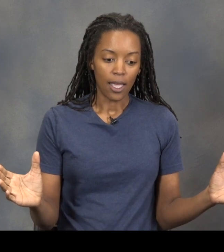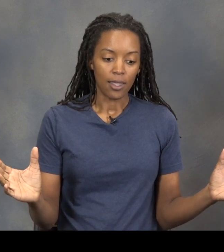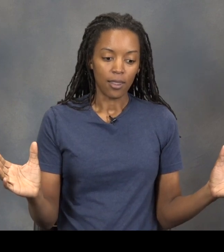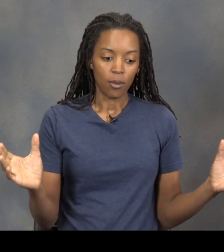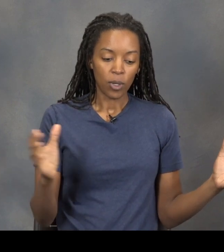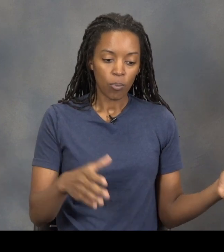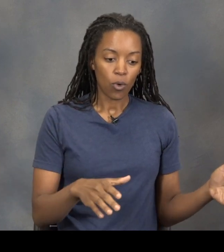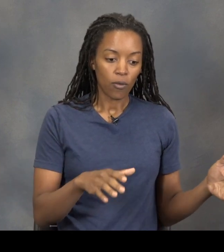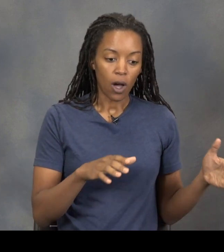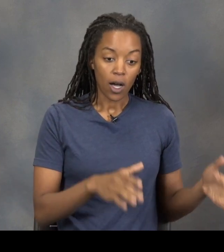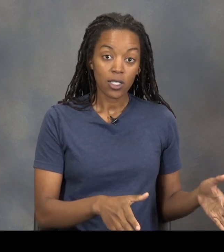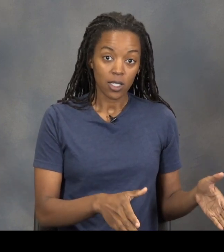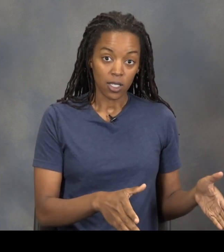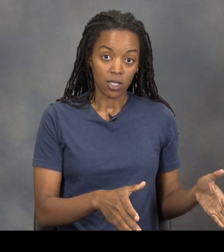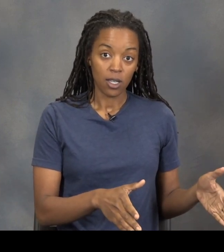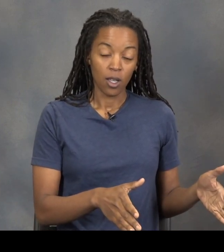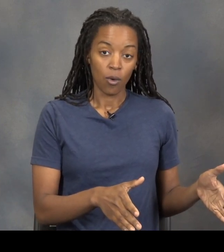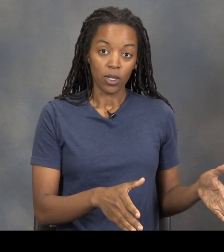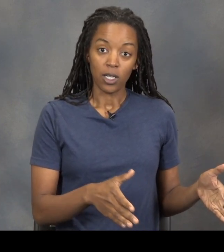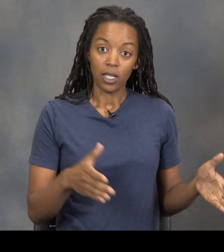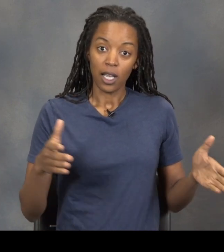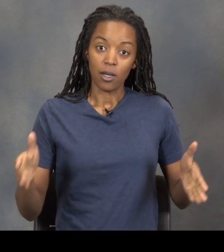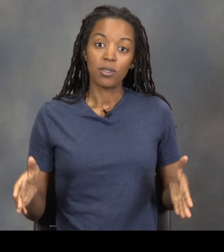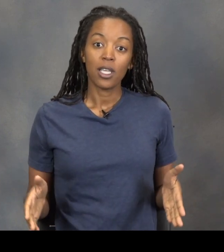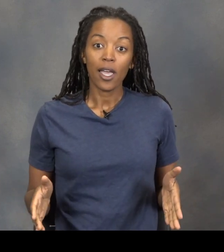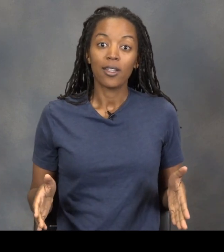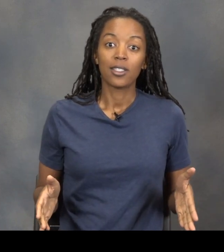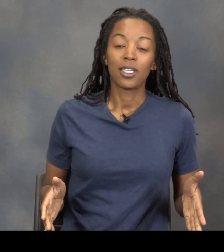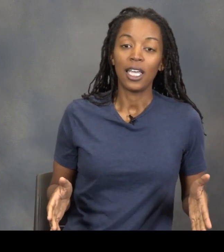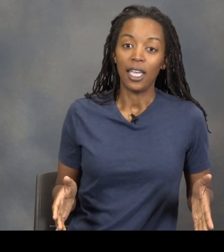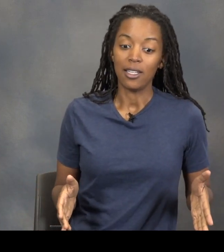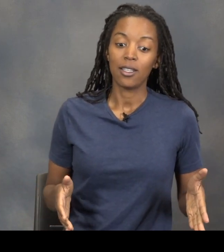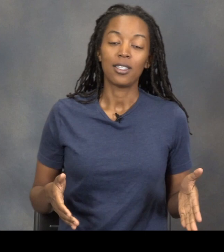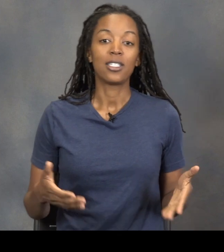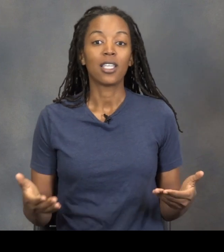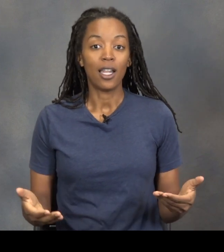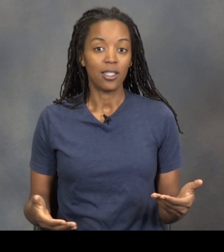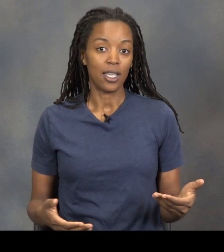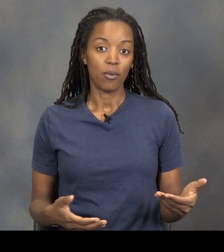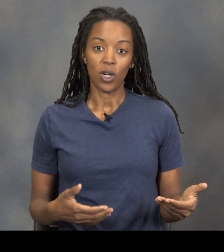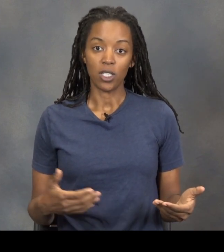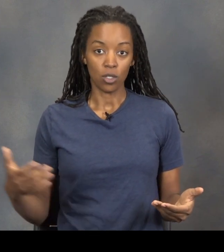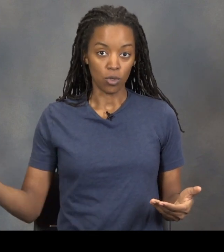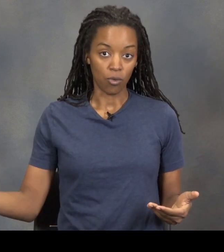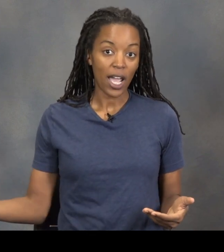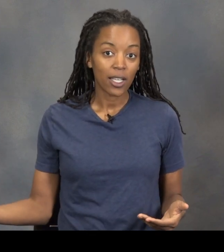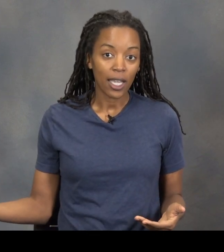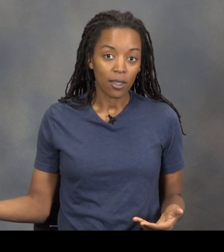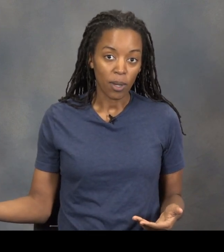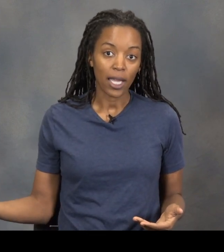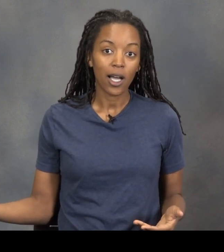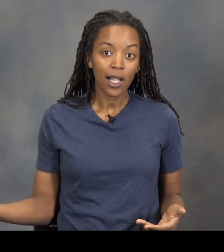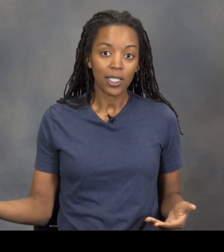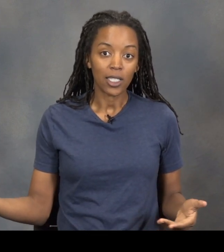the people of Austin were getting kind of upset, and they decided they wanted to eradicate the bat colony.